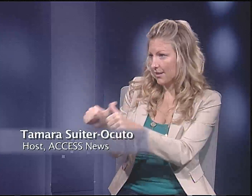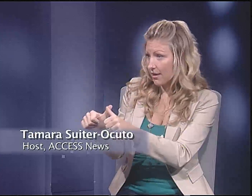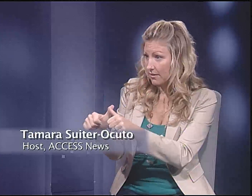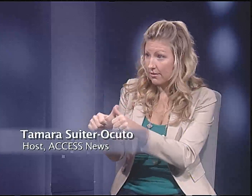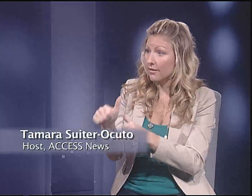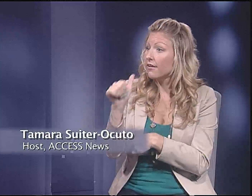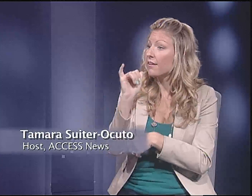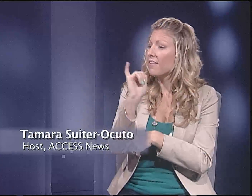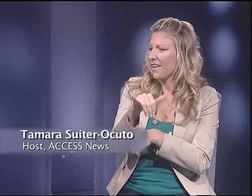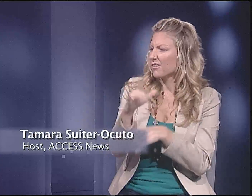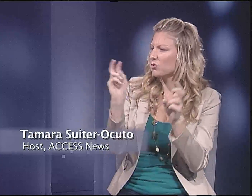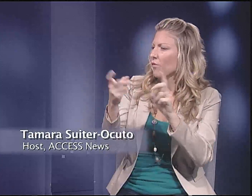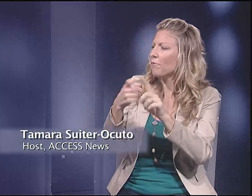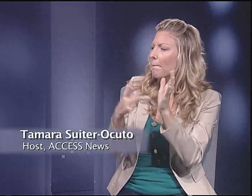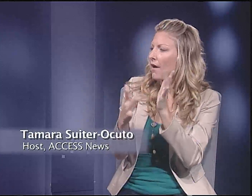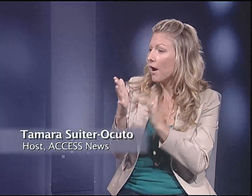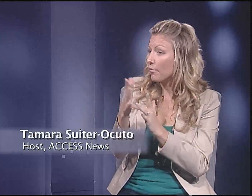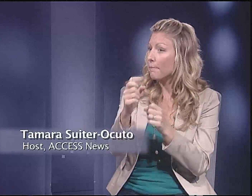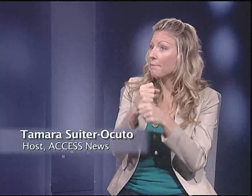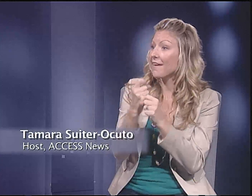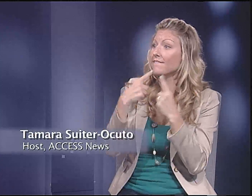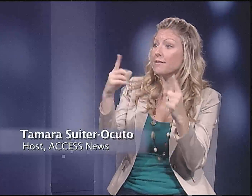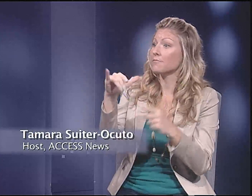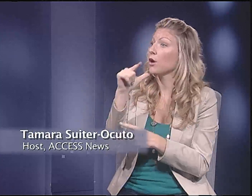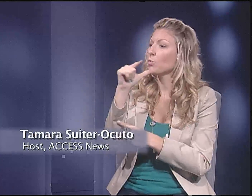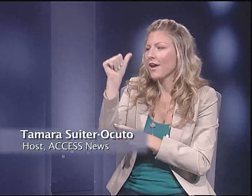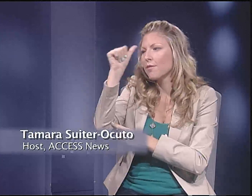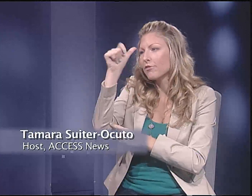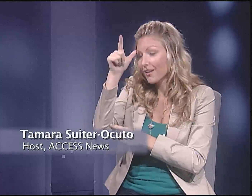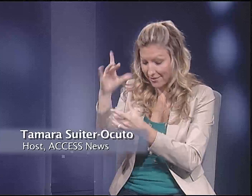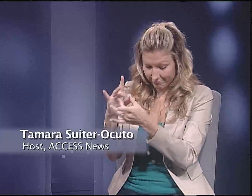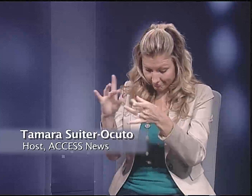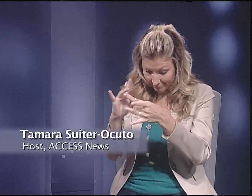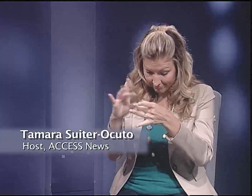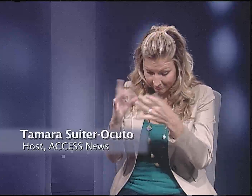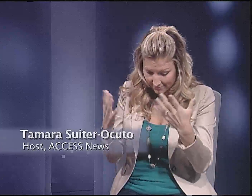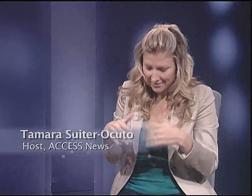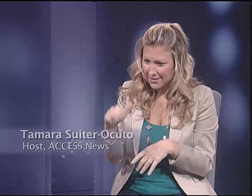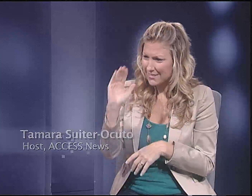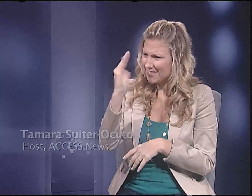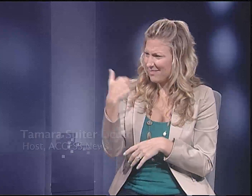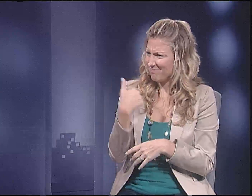within itself cannot stand." That's a Biblical quote, but made famous by Abraham Lincoln.